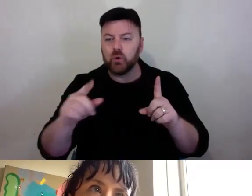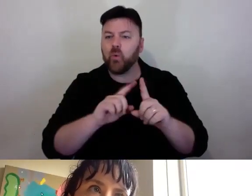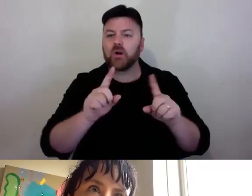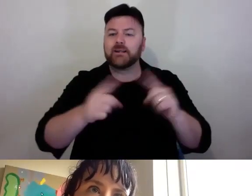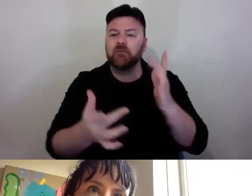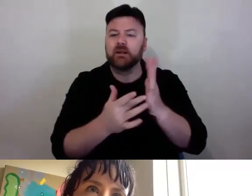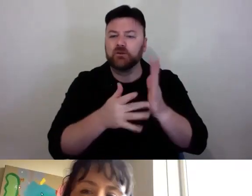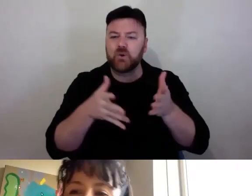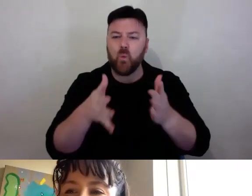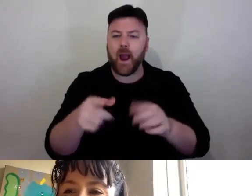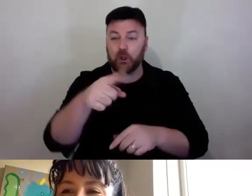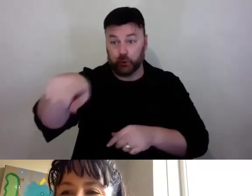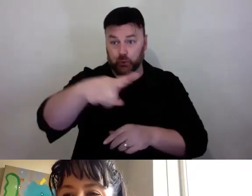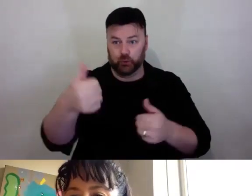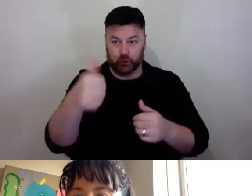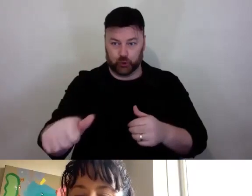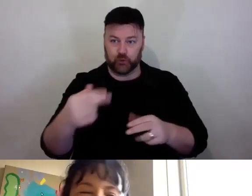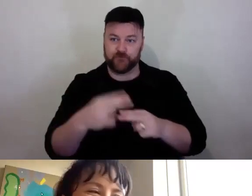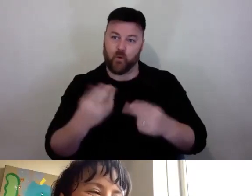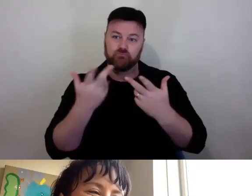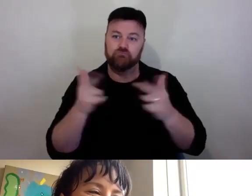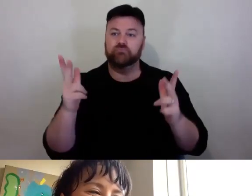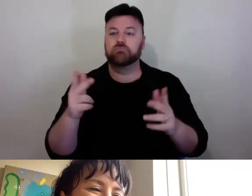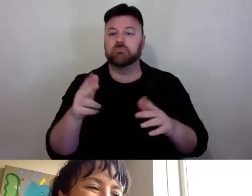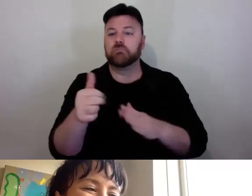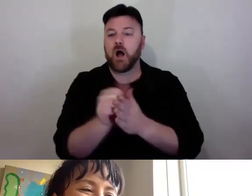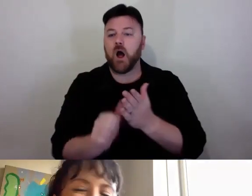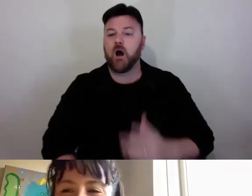I would say we are pretty innovative there.